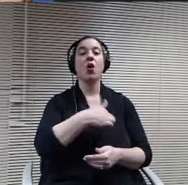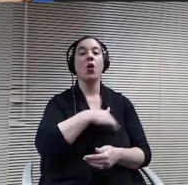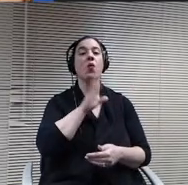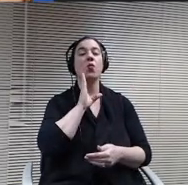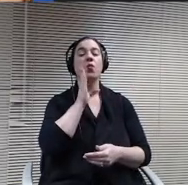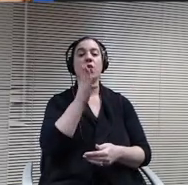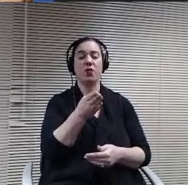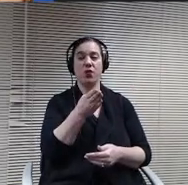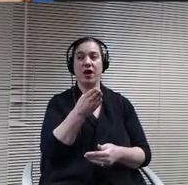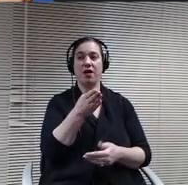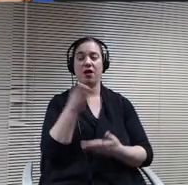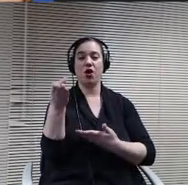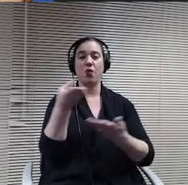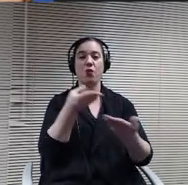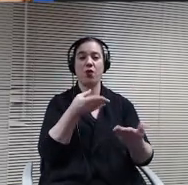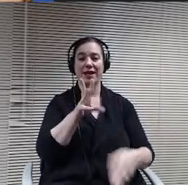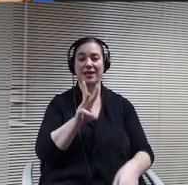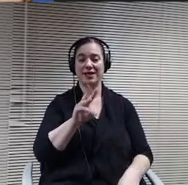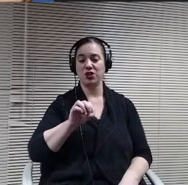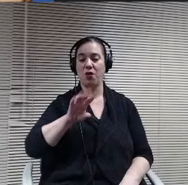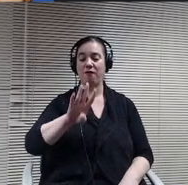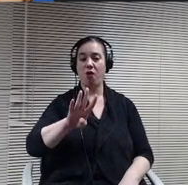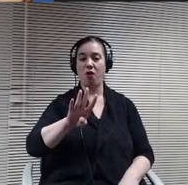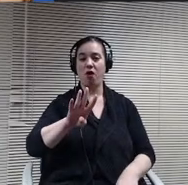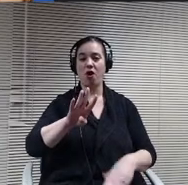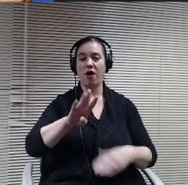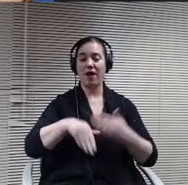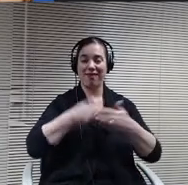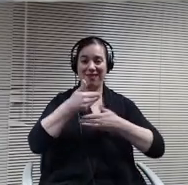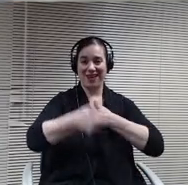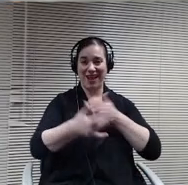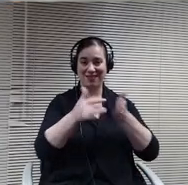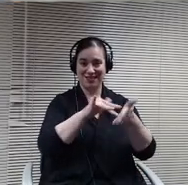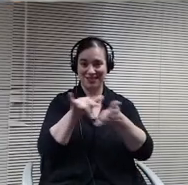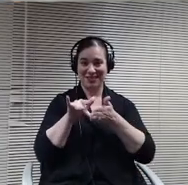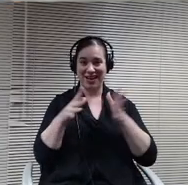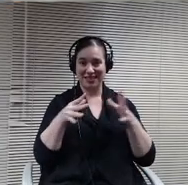rest of it. I just want to echo what was said before. Thank you